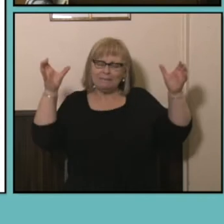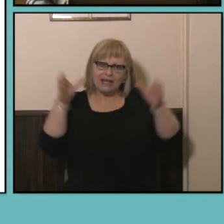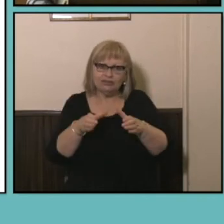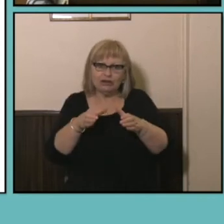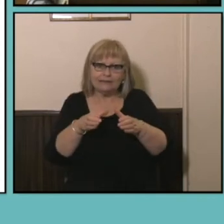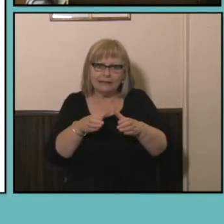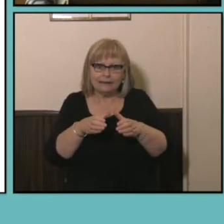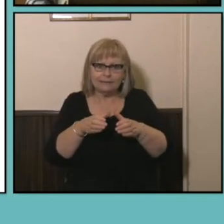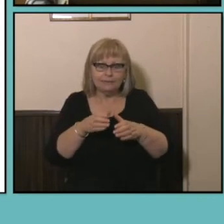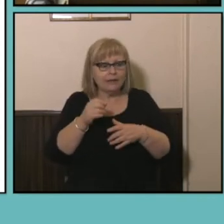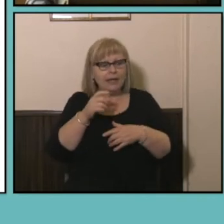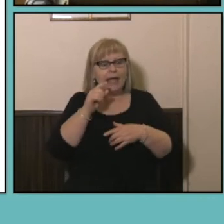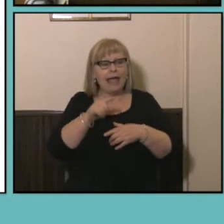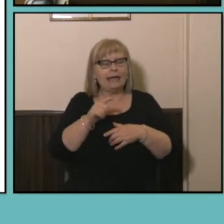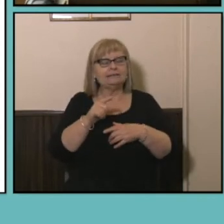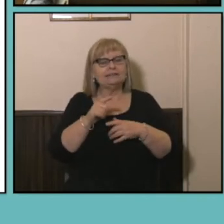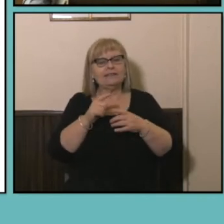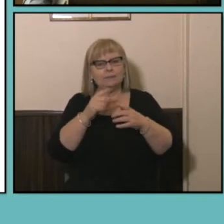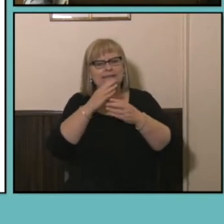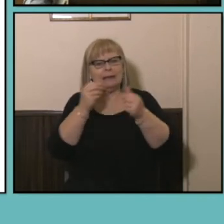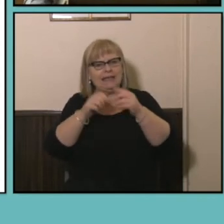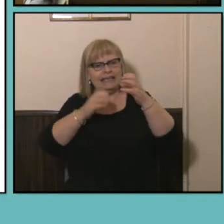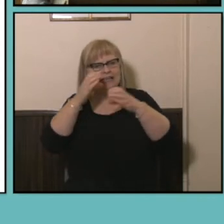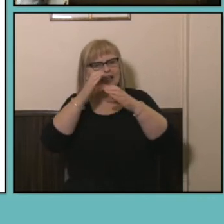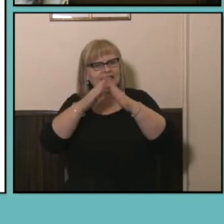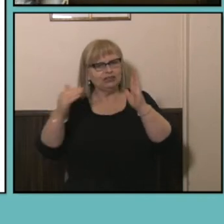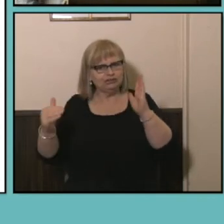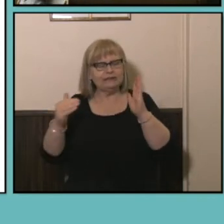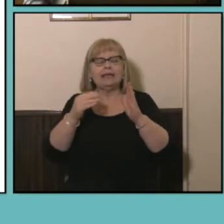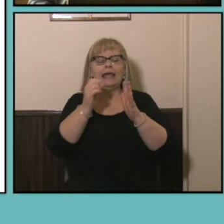contracted the most in all of the States and Public Administration Safety the